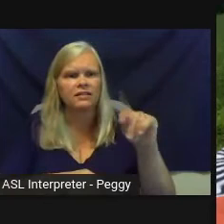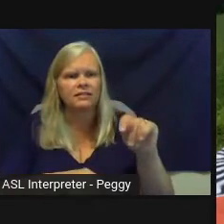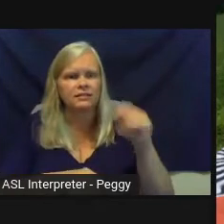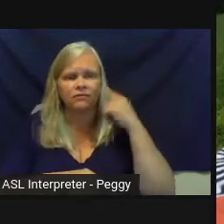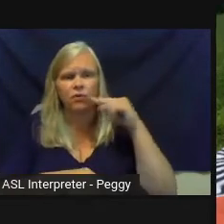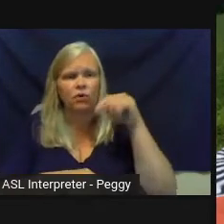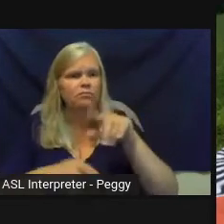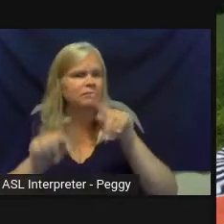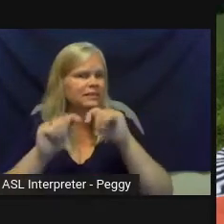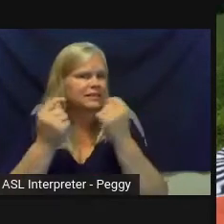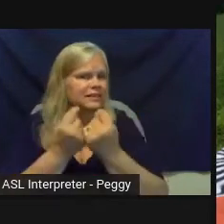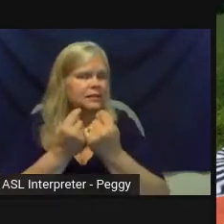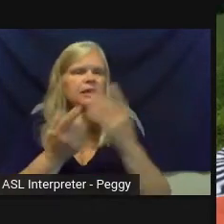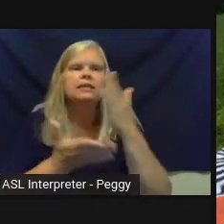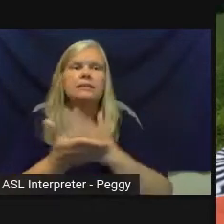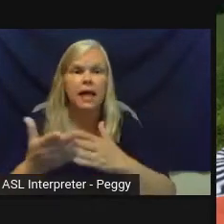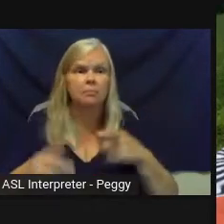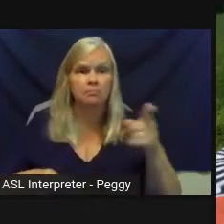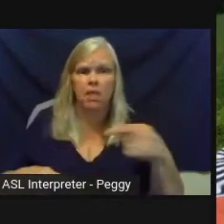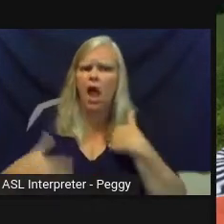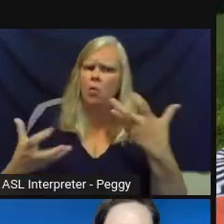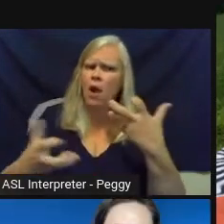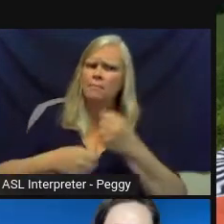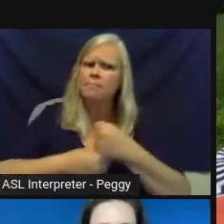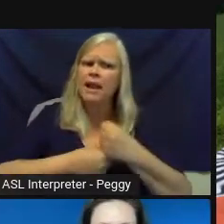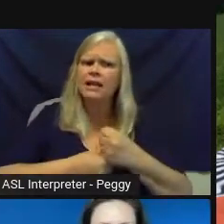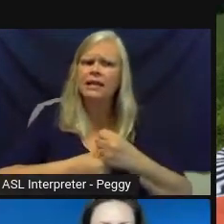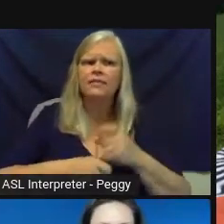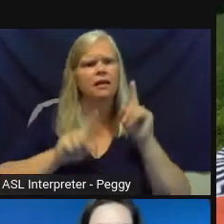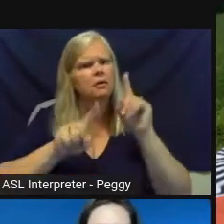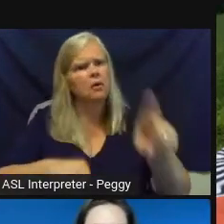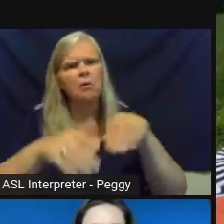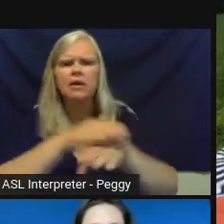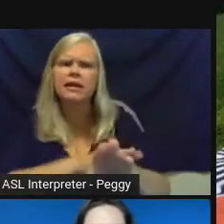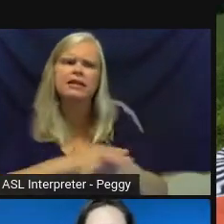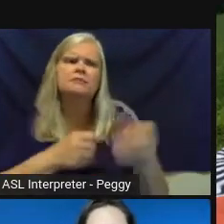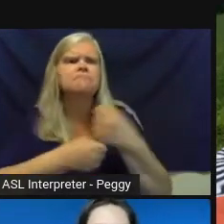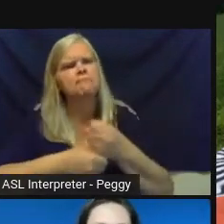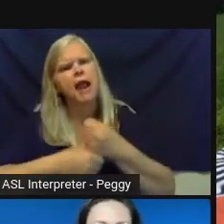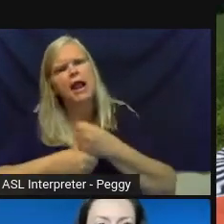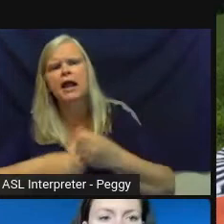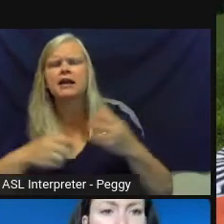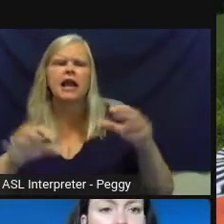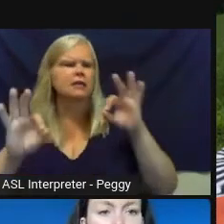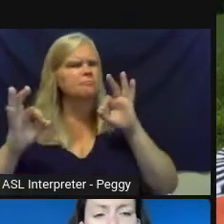Some artists are really good at saying, I want to make that thing, and they go in their studios, and they make that thing and come out.